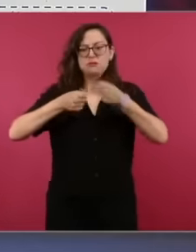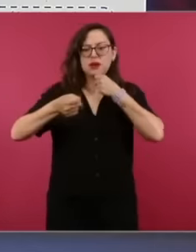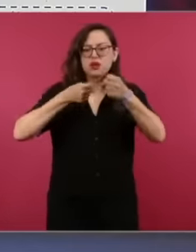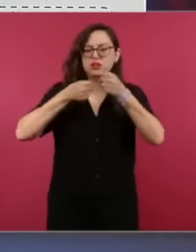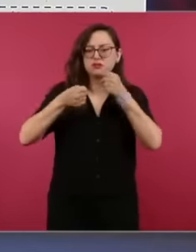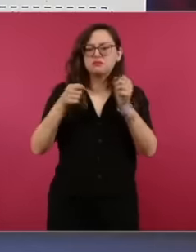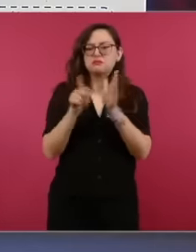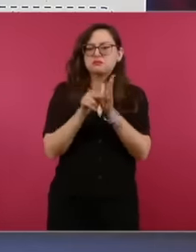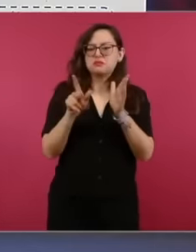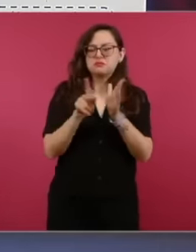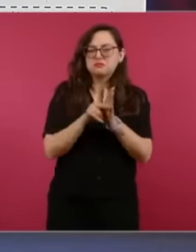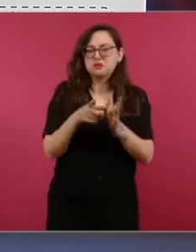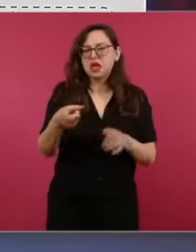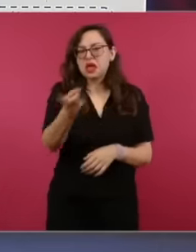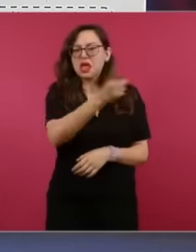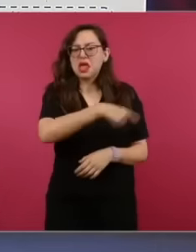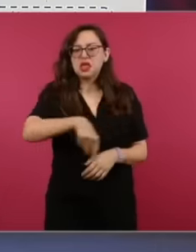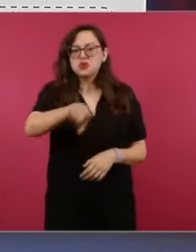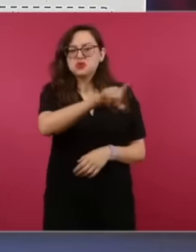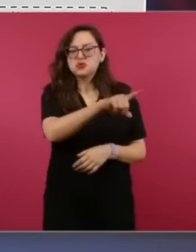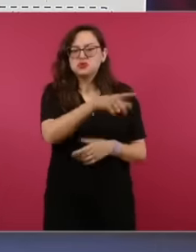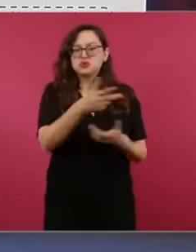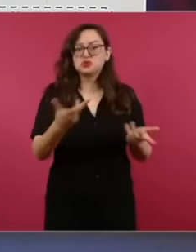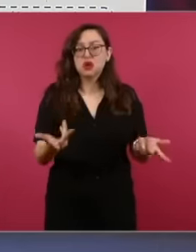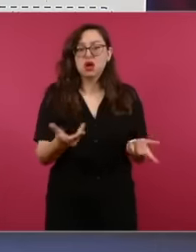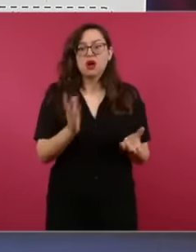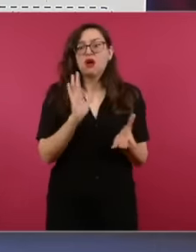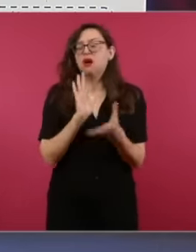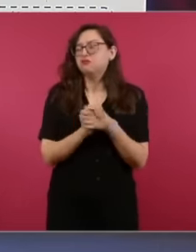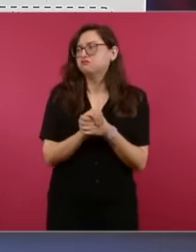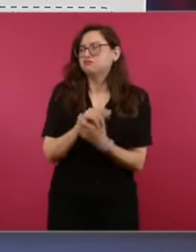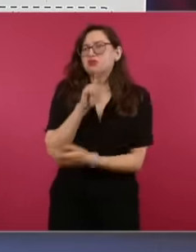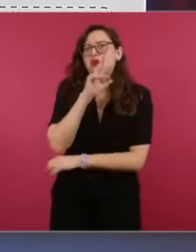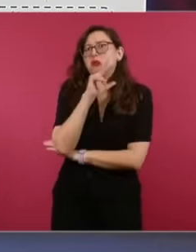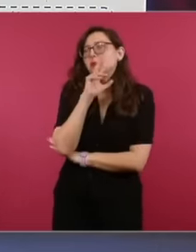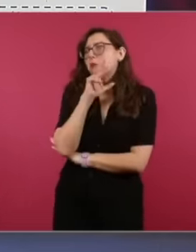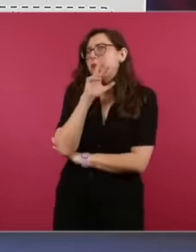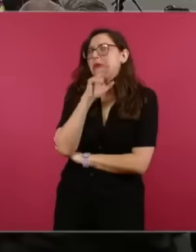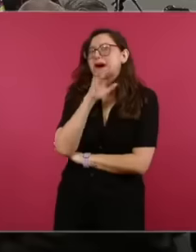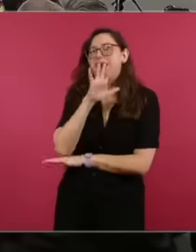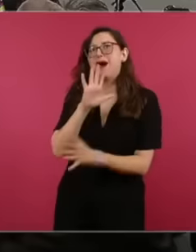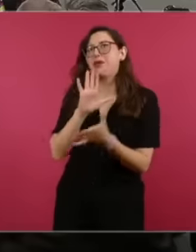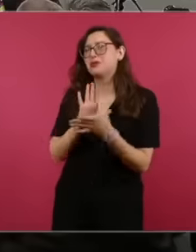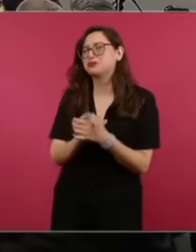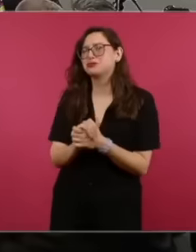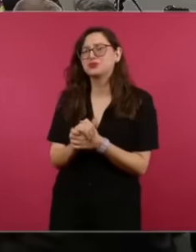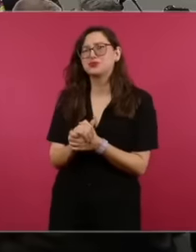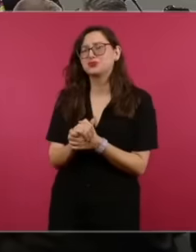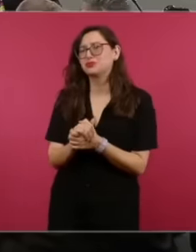do you think they did? those who are now so concerned about the violence in